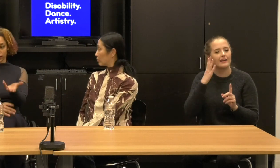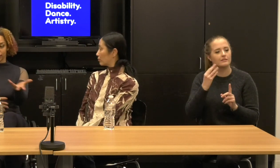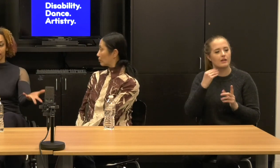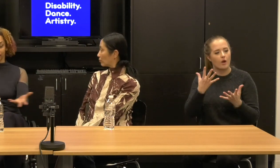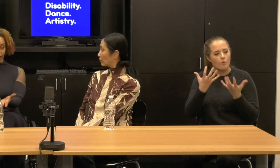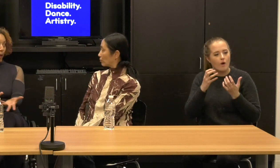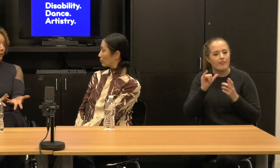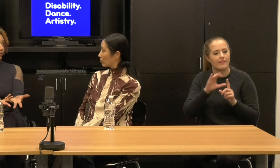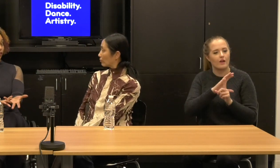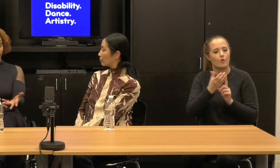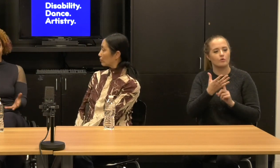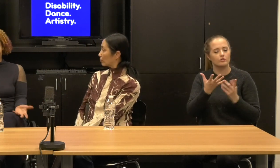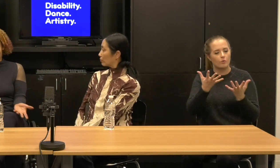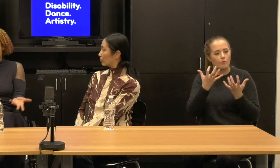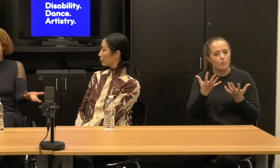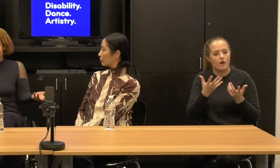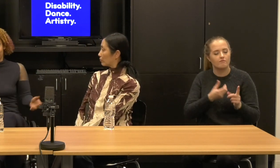want to see this happen.